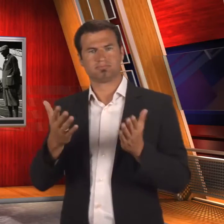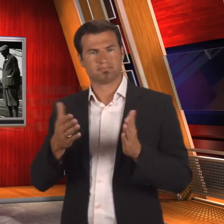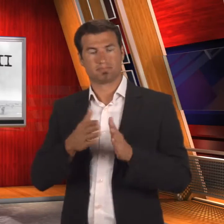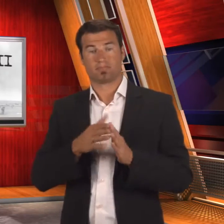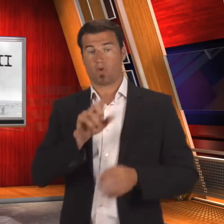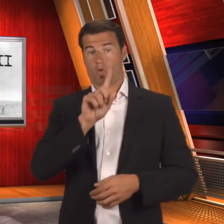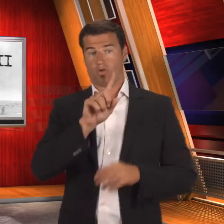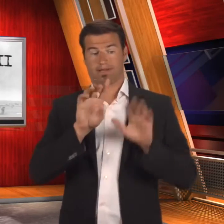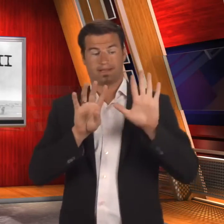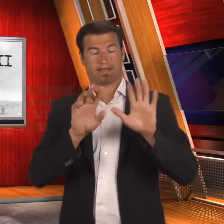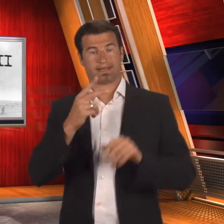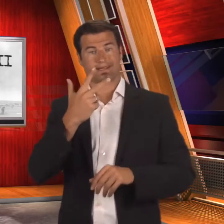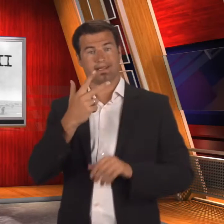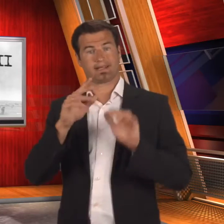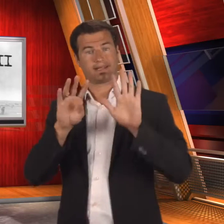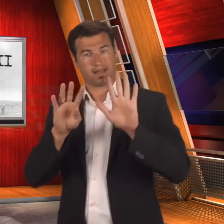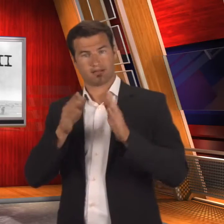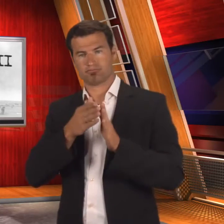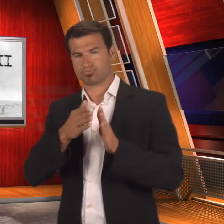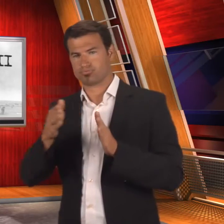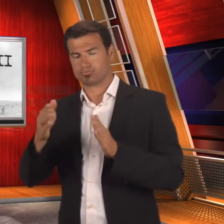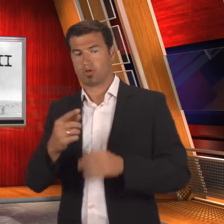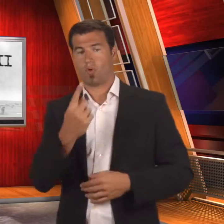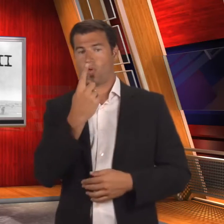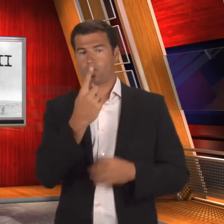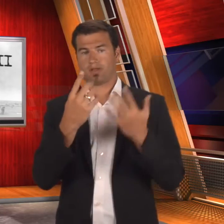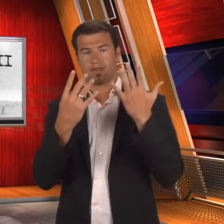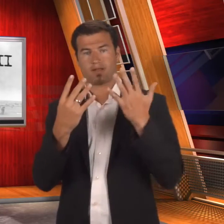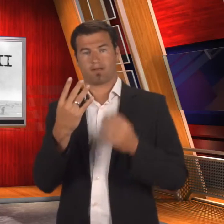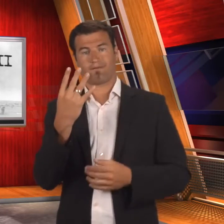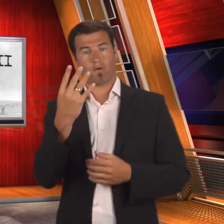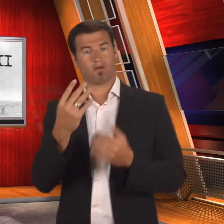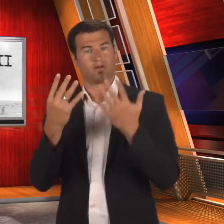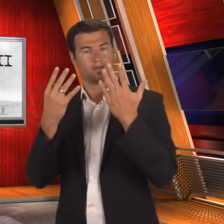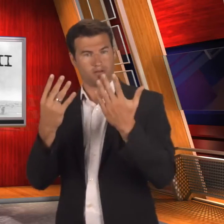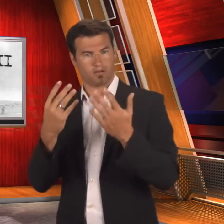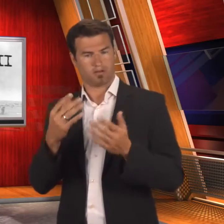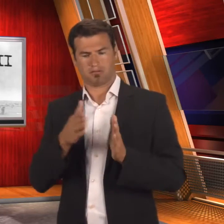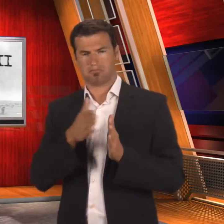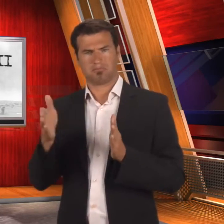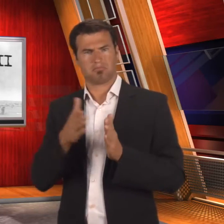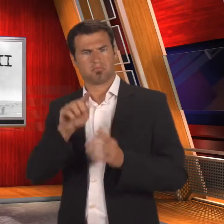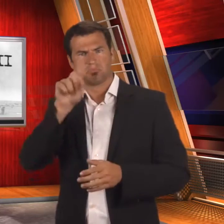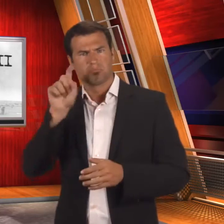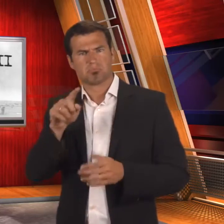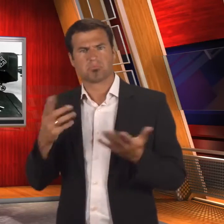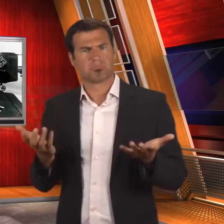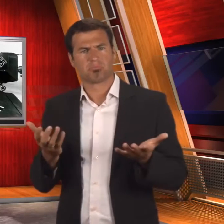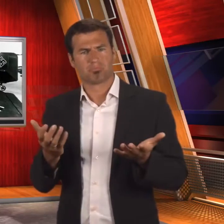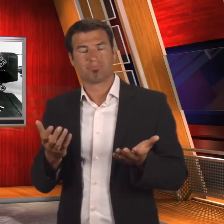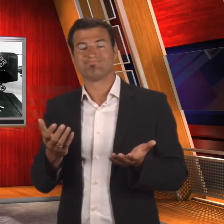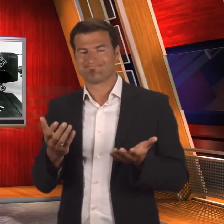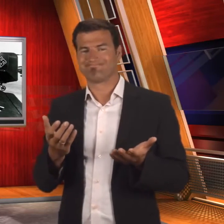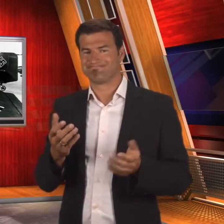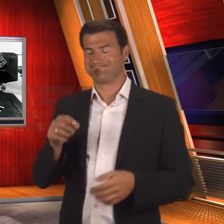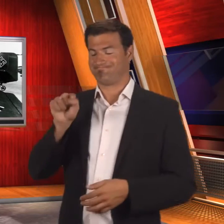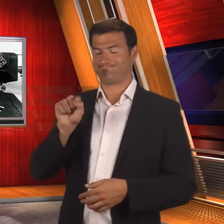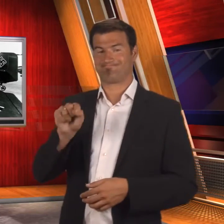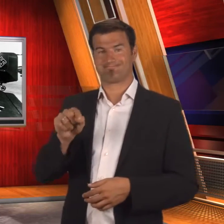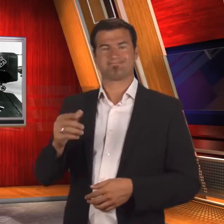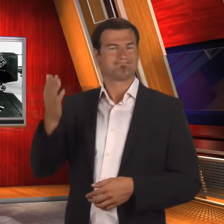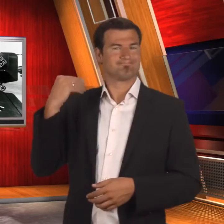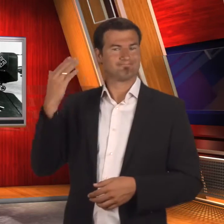of 10 years between 1939 and 1949 due